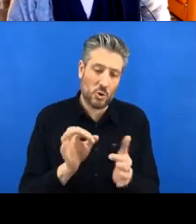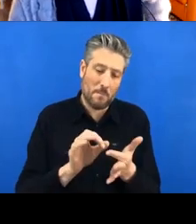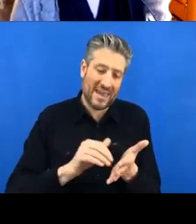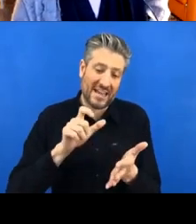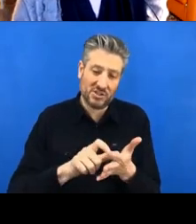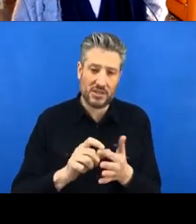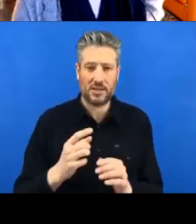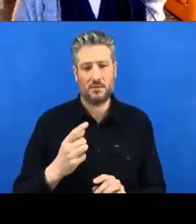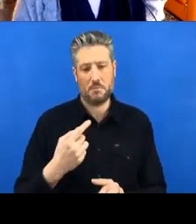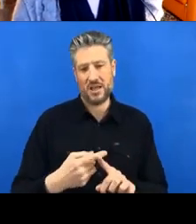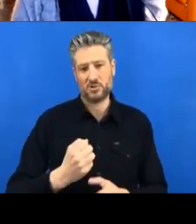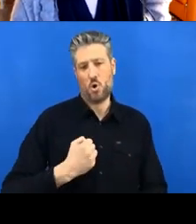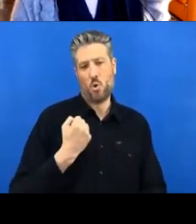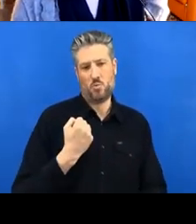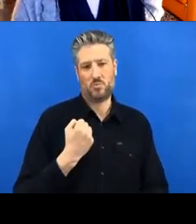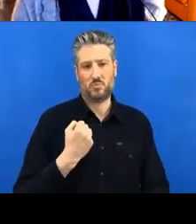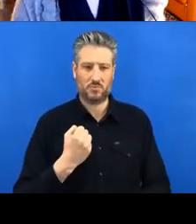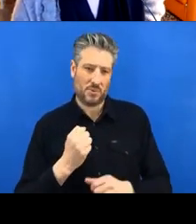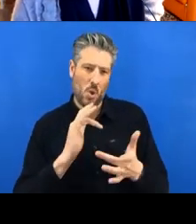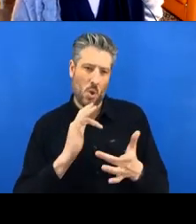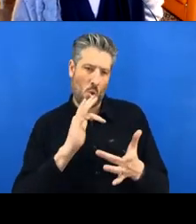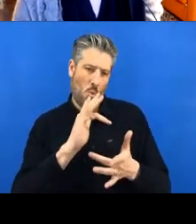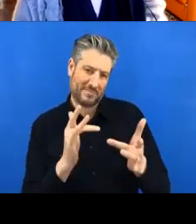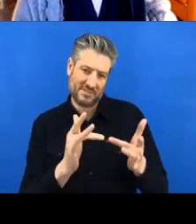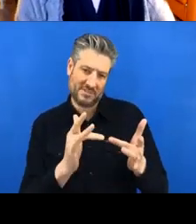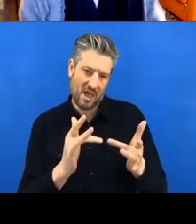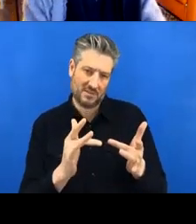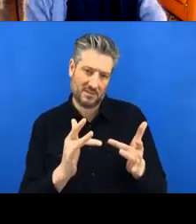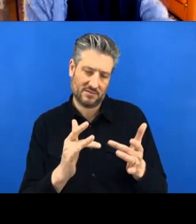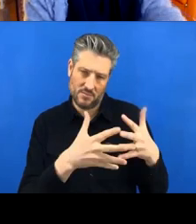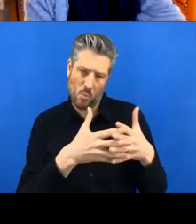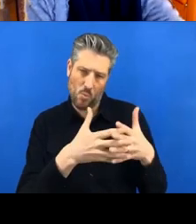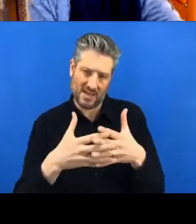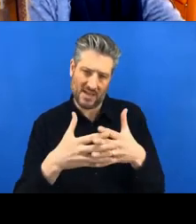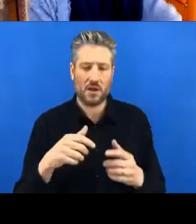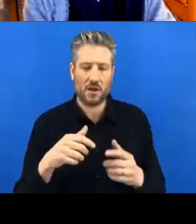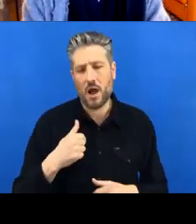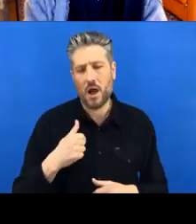So I’m definitely not an expert, but I’m also not like too far from being a beginner,